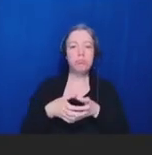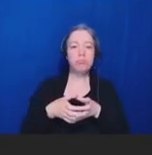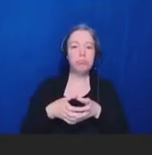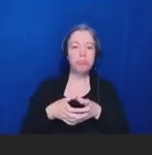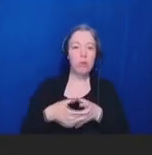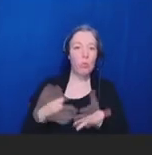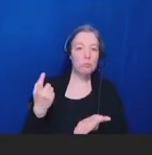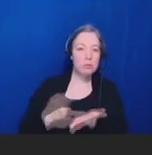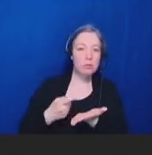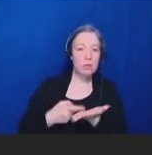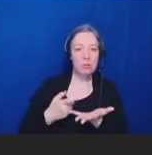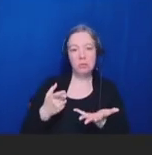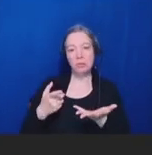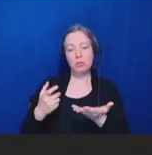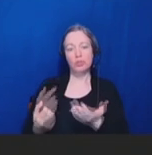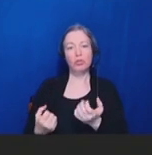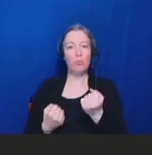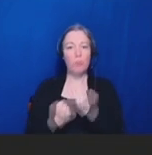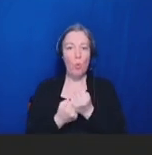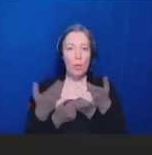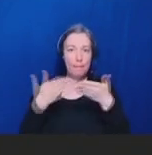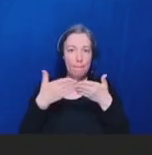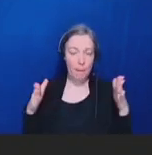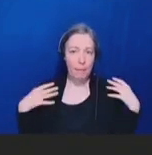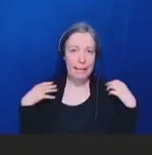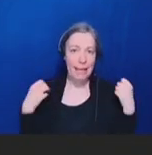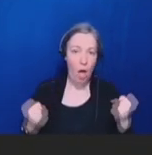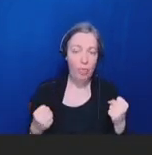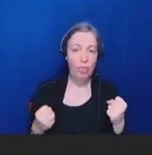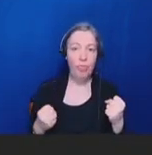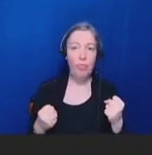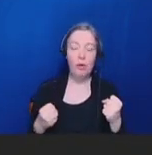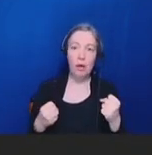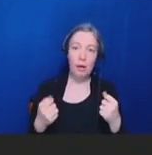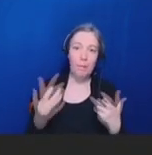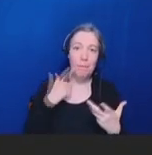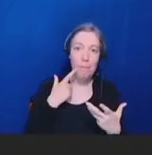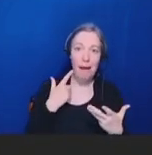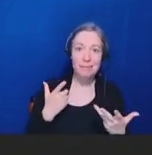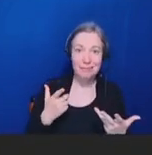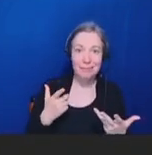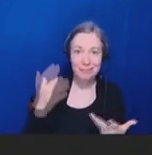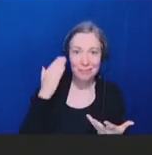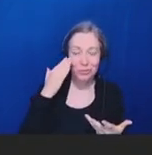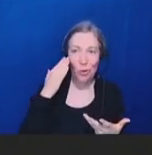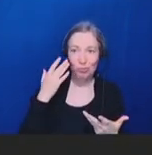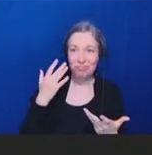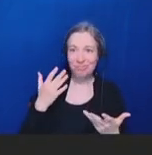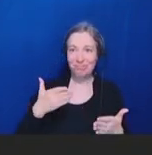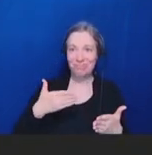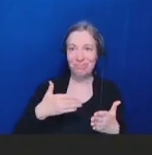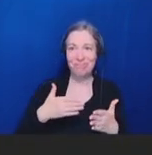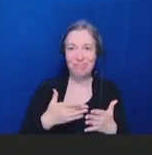by combating misinformation. Our presentation by Dr. Califf from FDA. Thank you all for